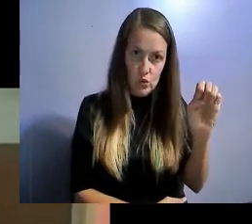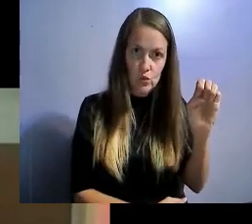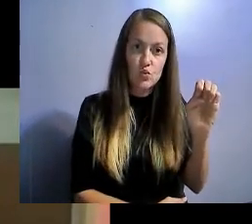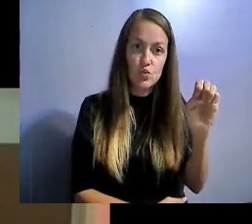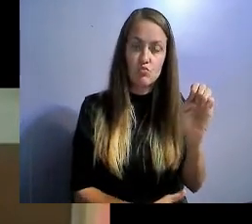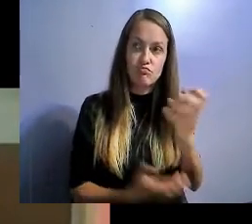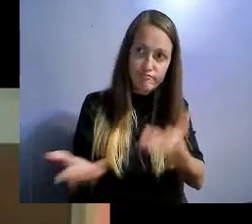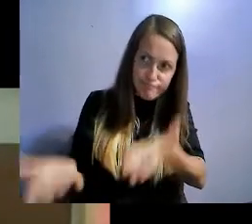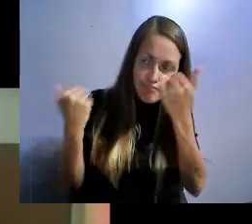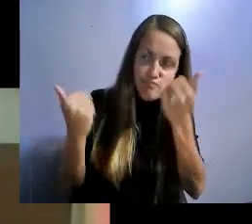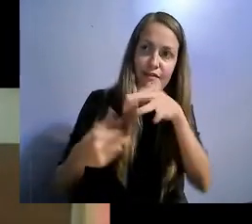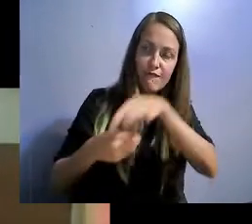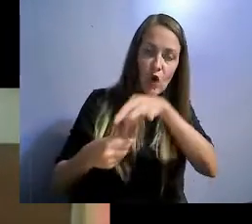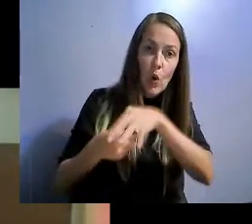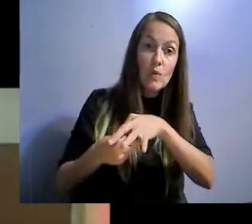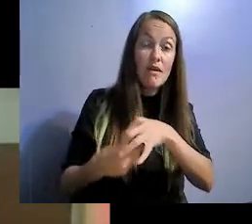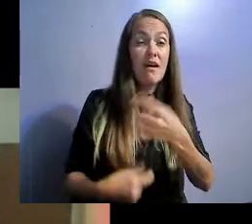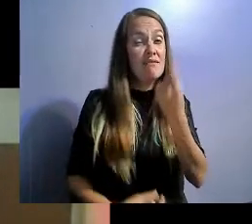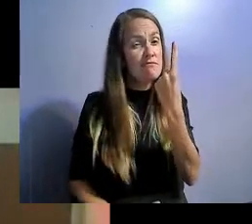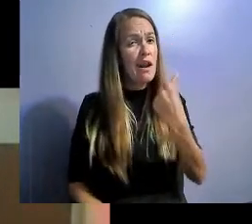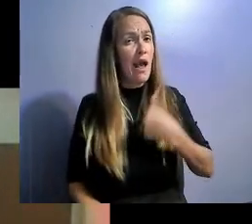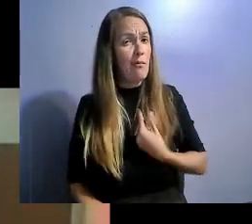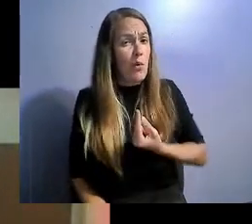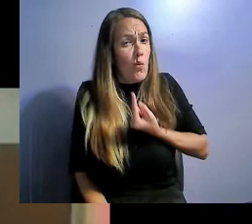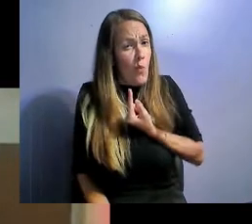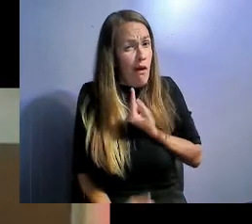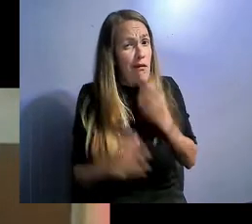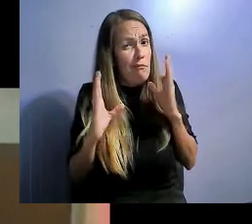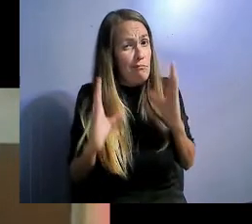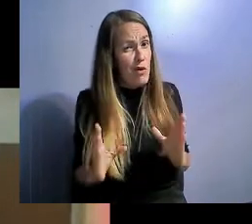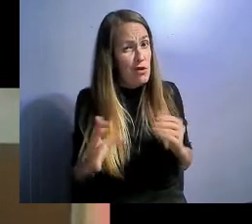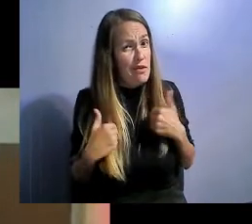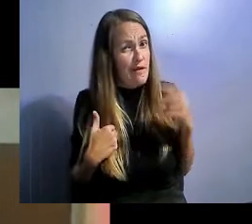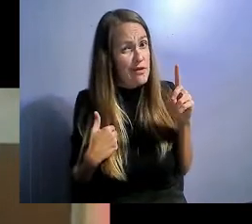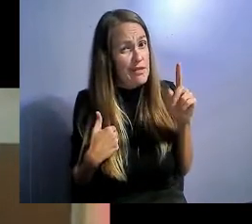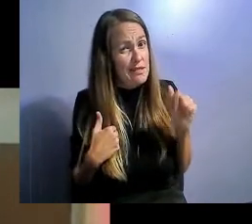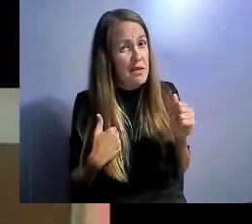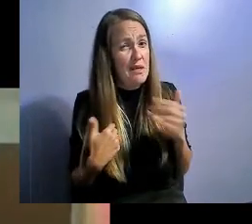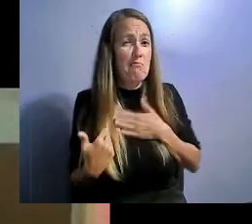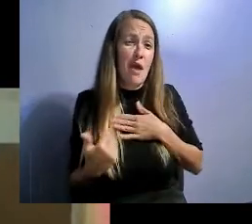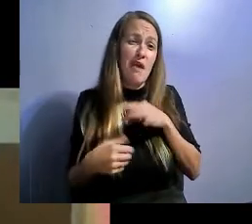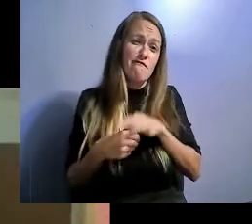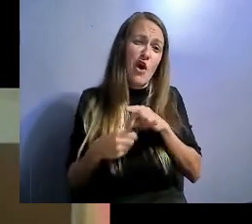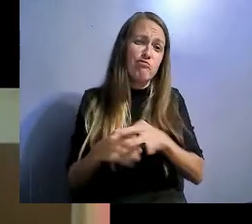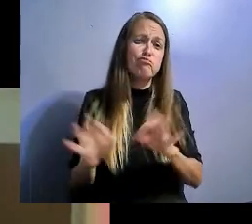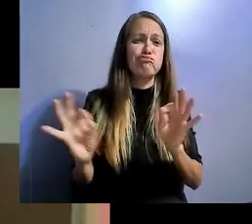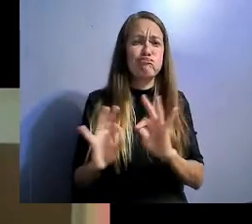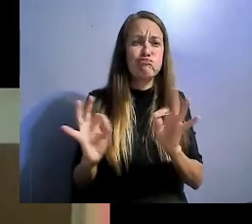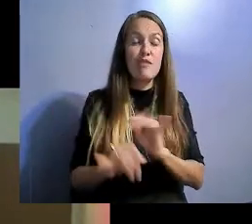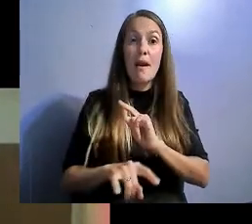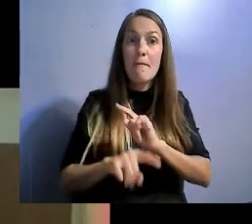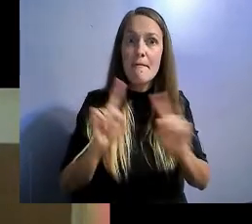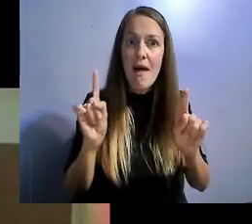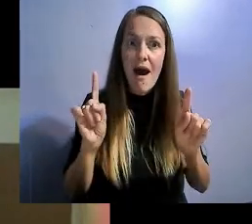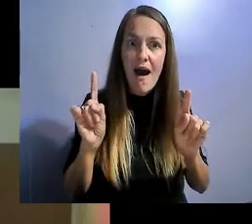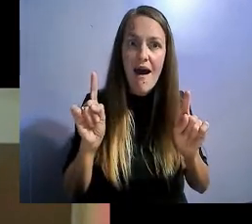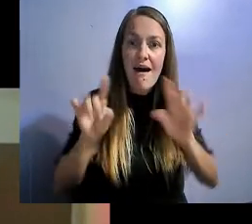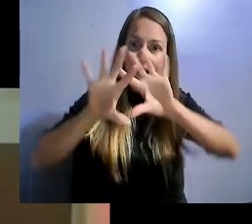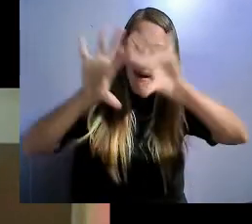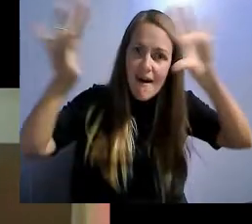my vote might not seem like that much. When we consider that as a community, as a disability community of Colorado,